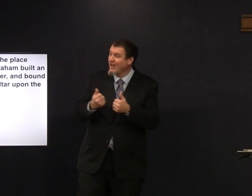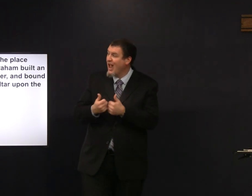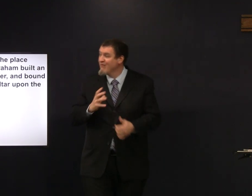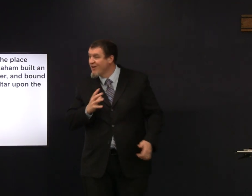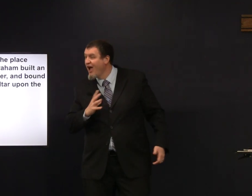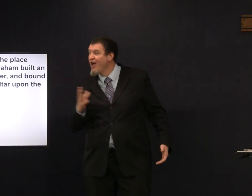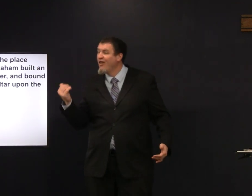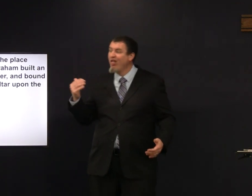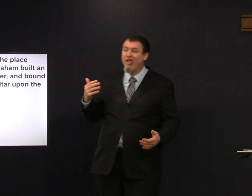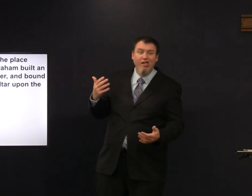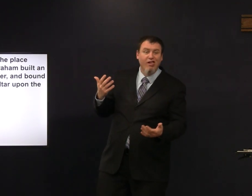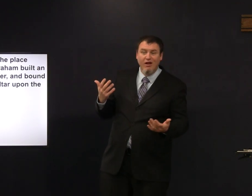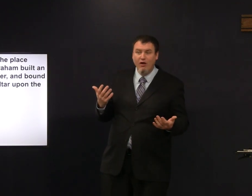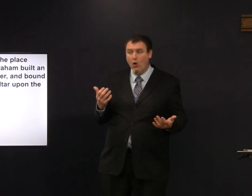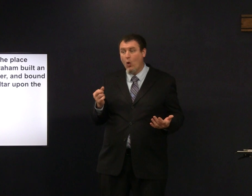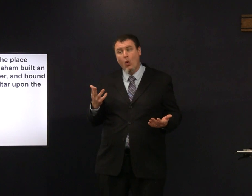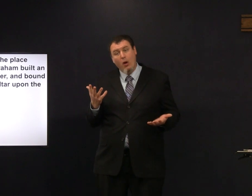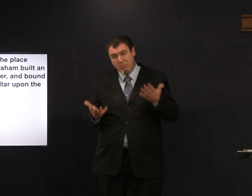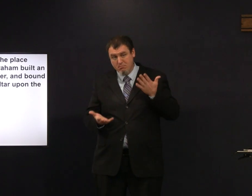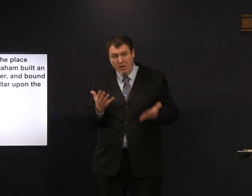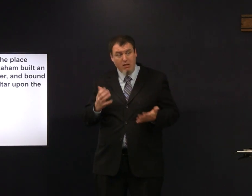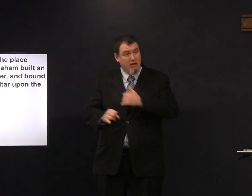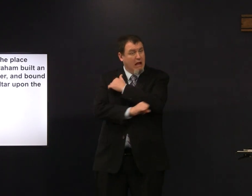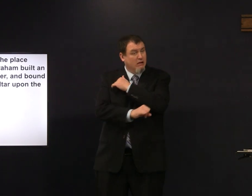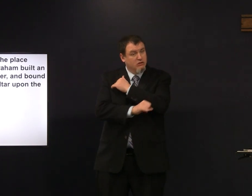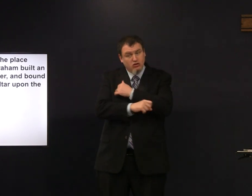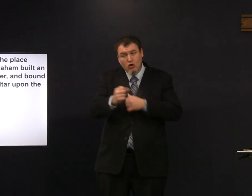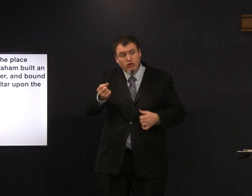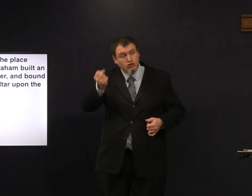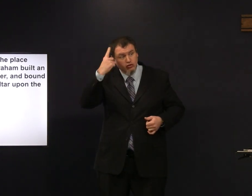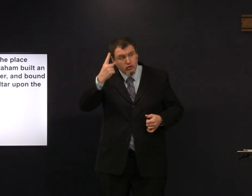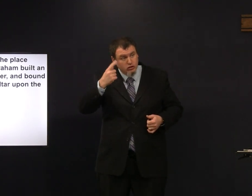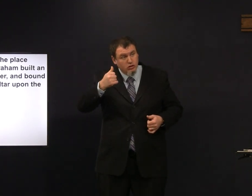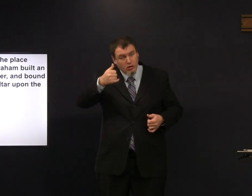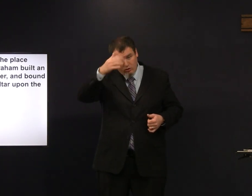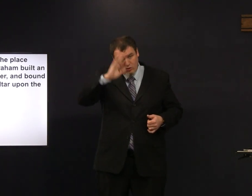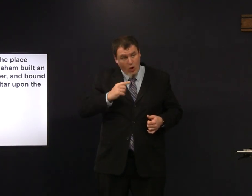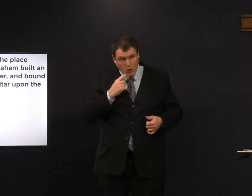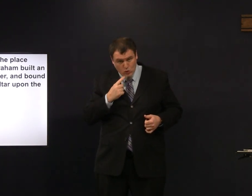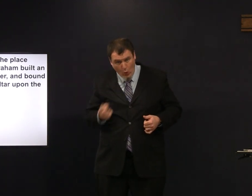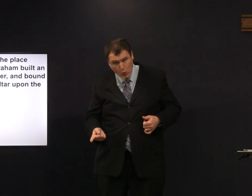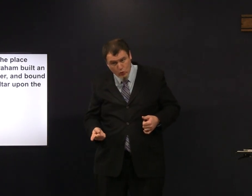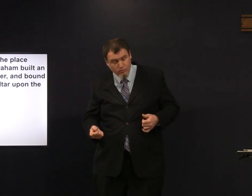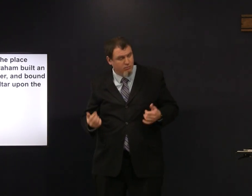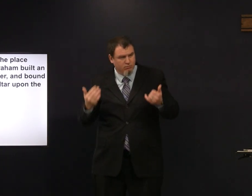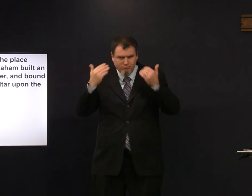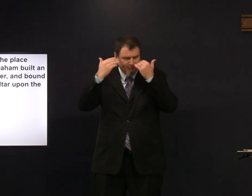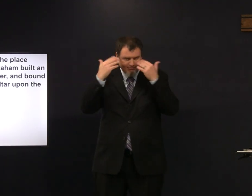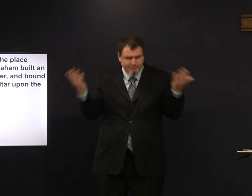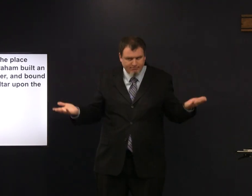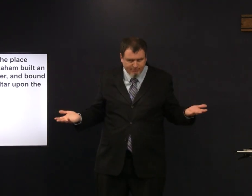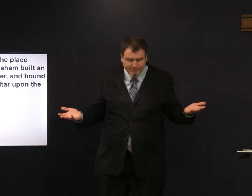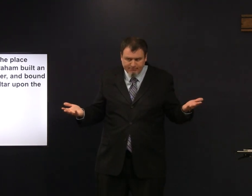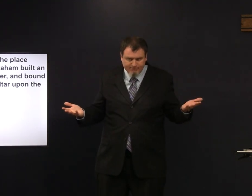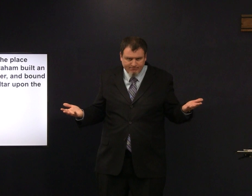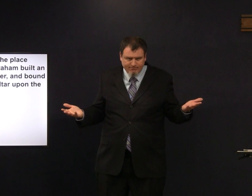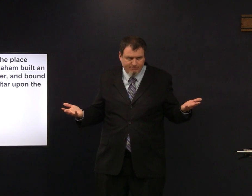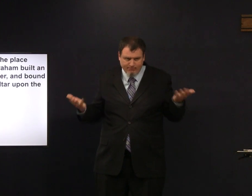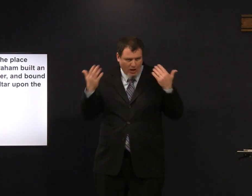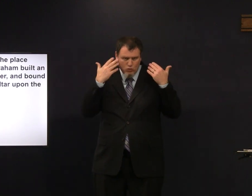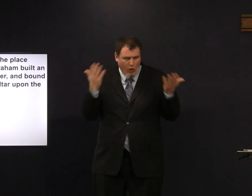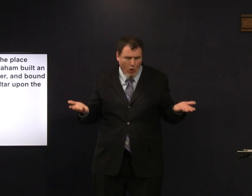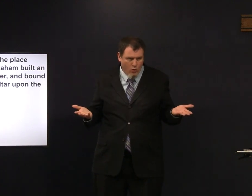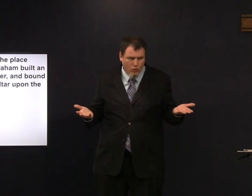Isaac was willing oh this is a cool game Maybe stood that God told Abraham to do that